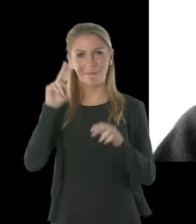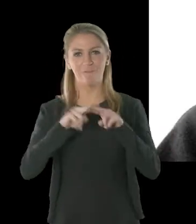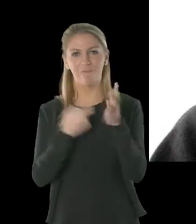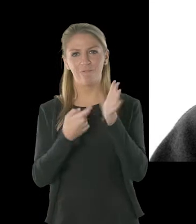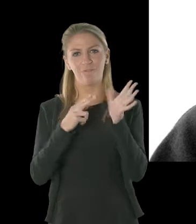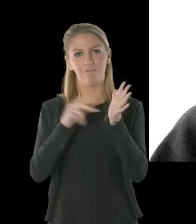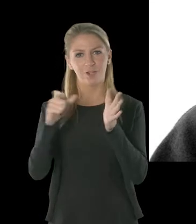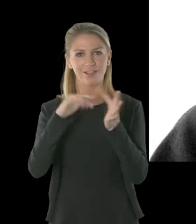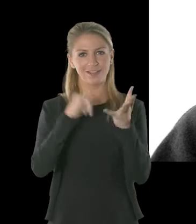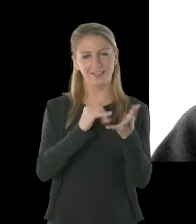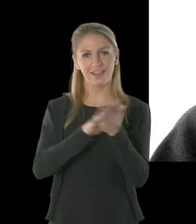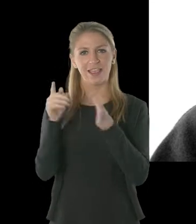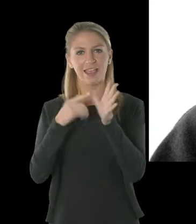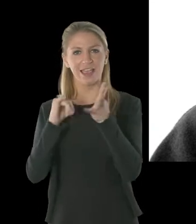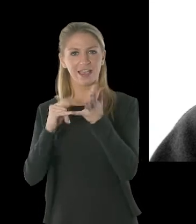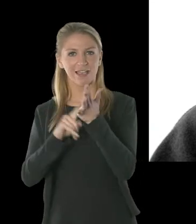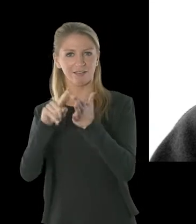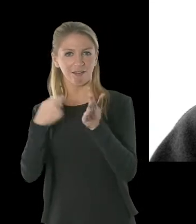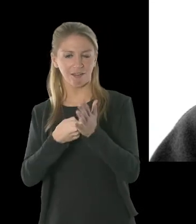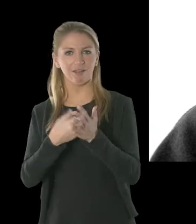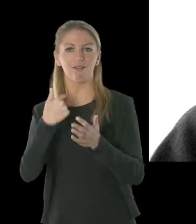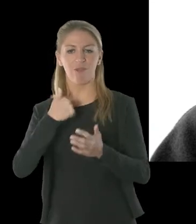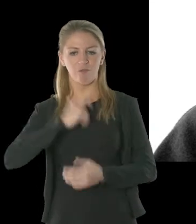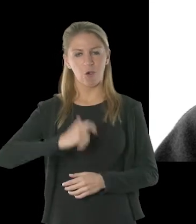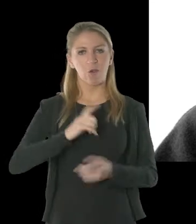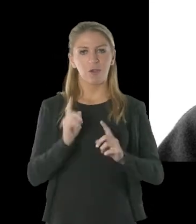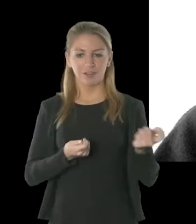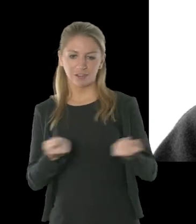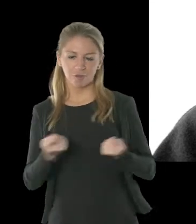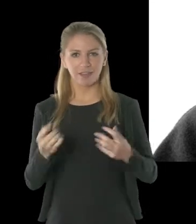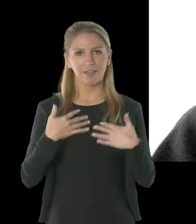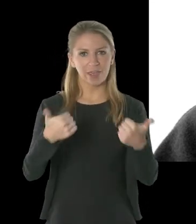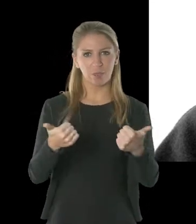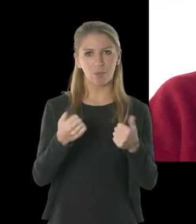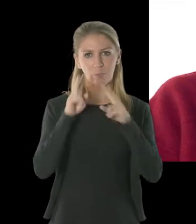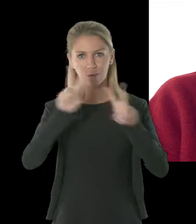I’m the Director of Healthwatch Camden and would like to tell you a little bit about us.